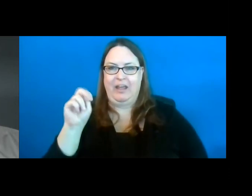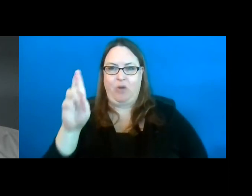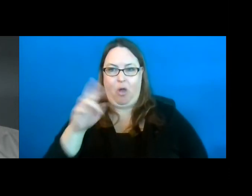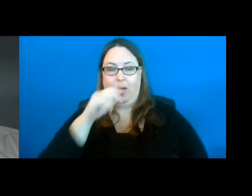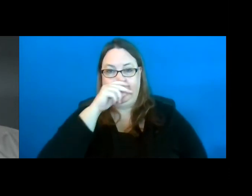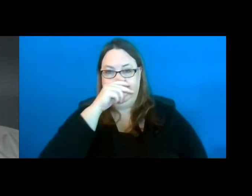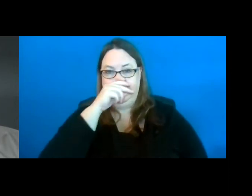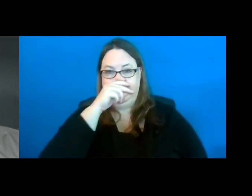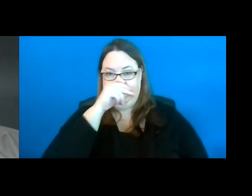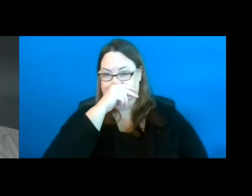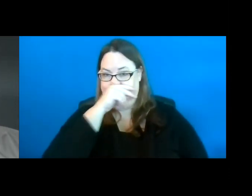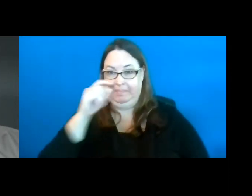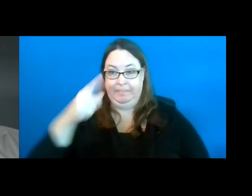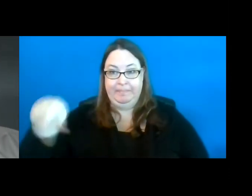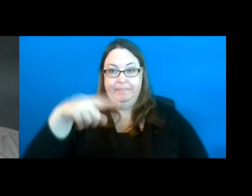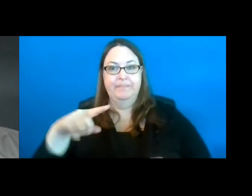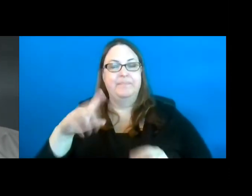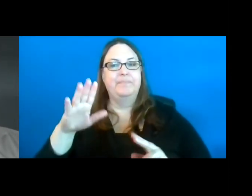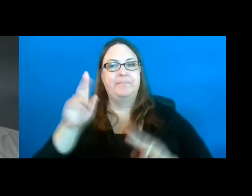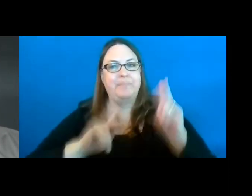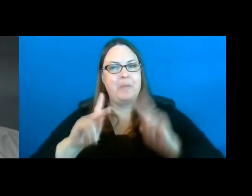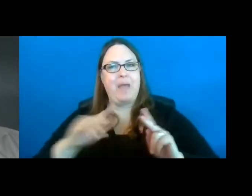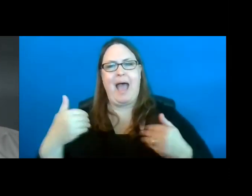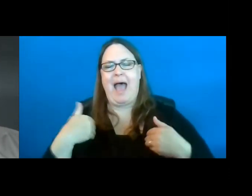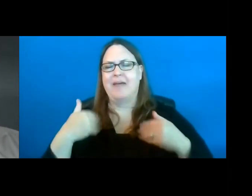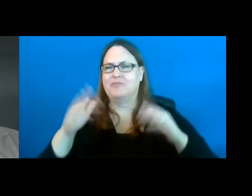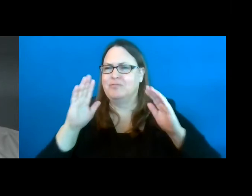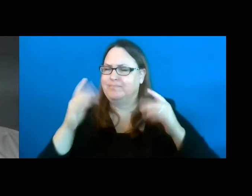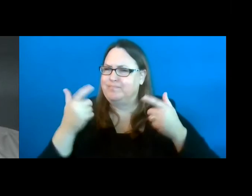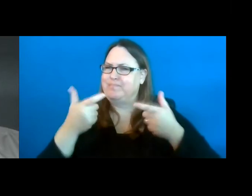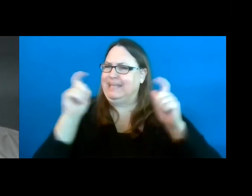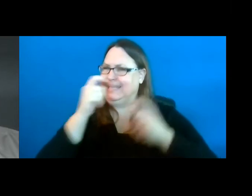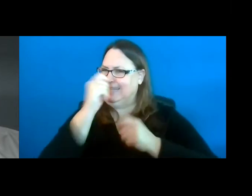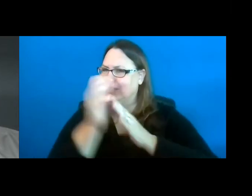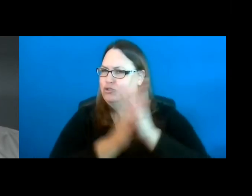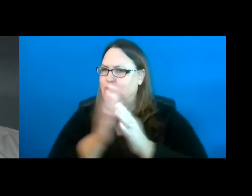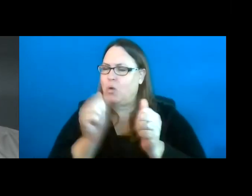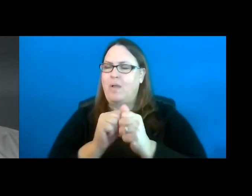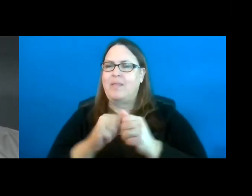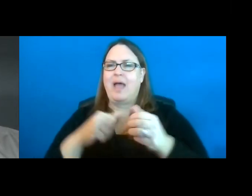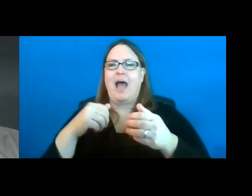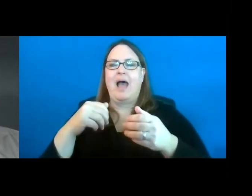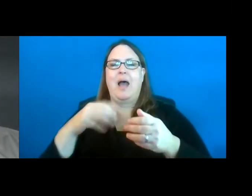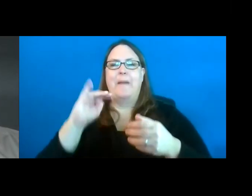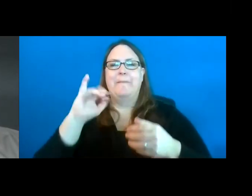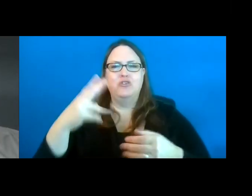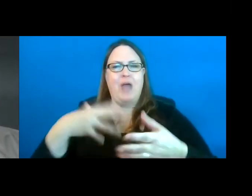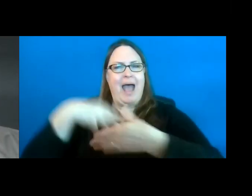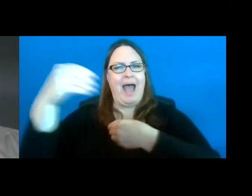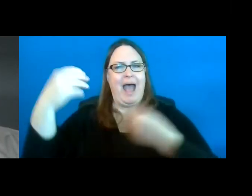These are people that have a great interest in the Michigan outdoors and making them accessible.